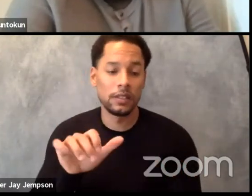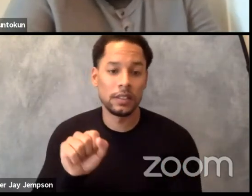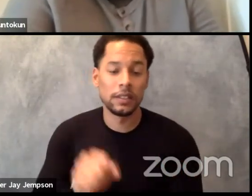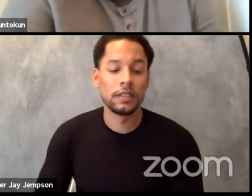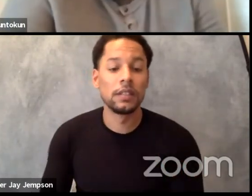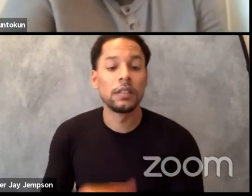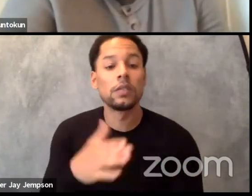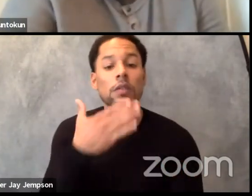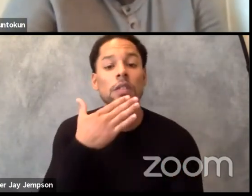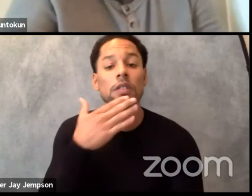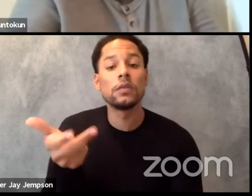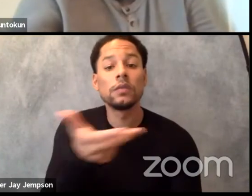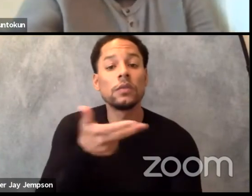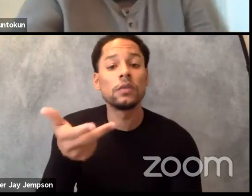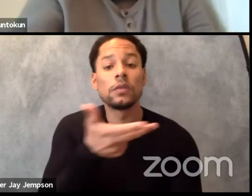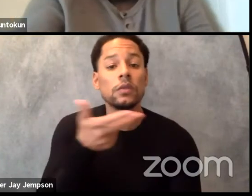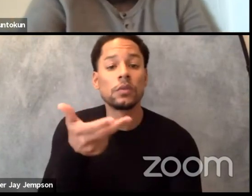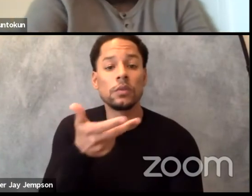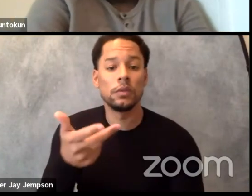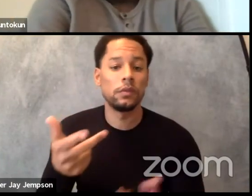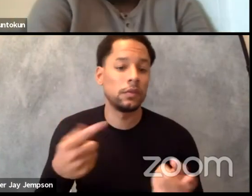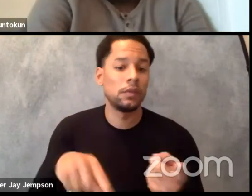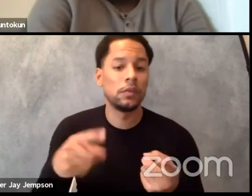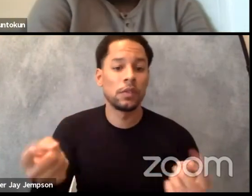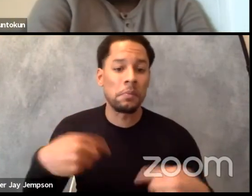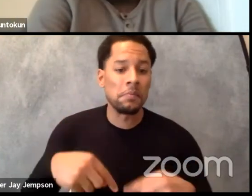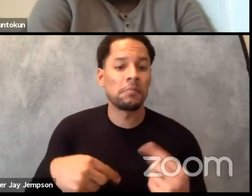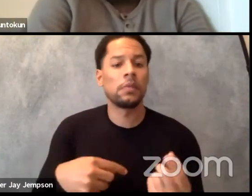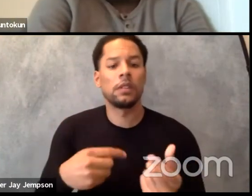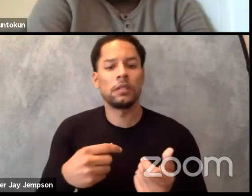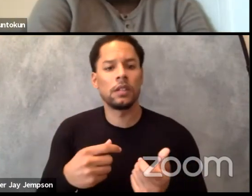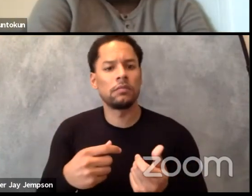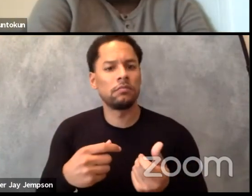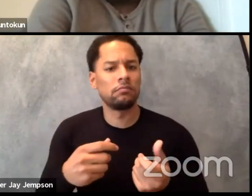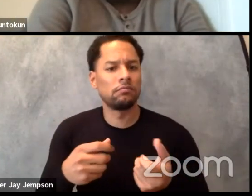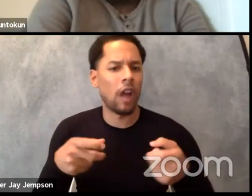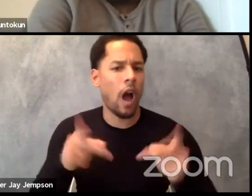Thank you for the opportunity to have this conversation with you. And I think for me one thing I'm going back with